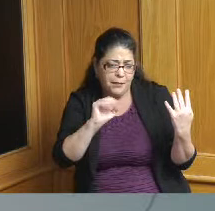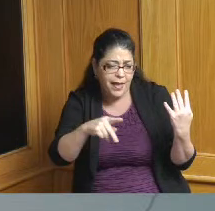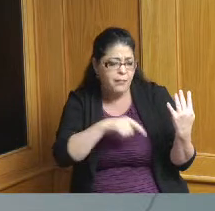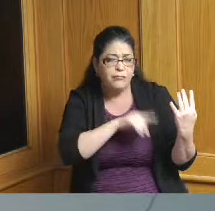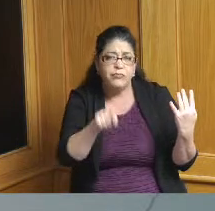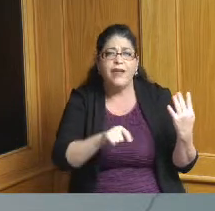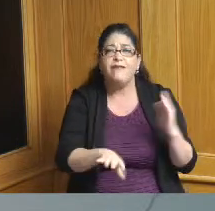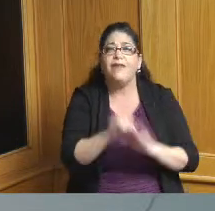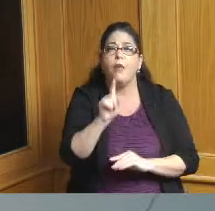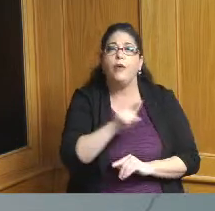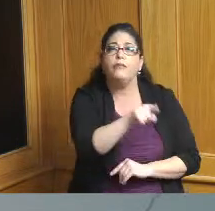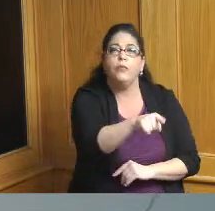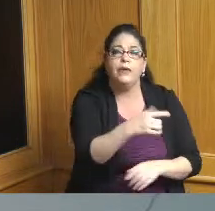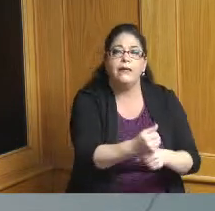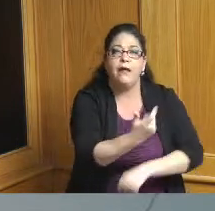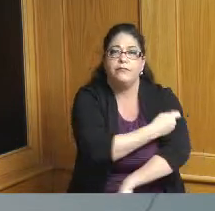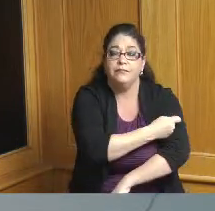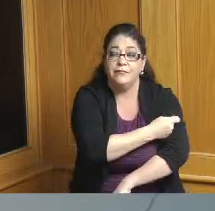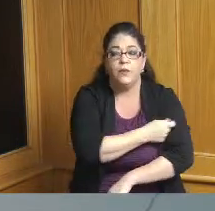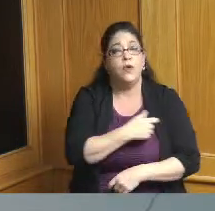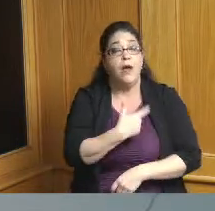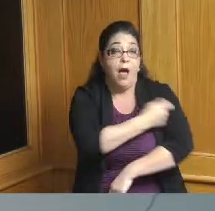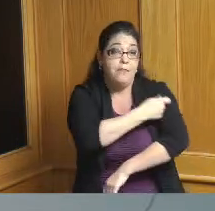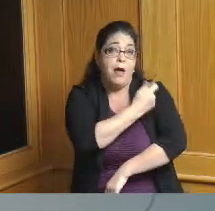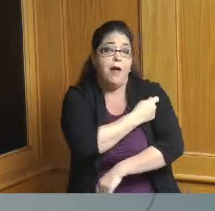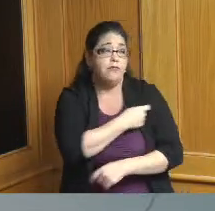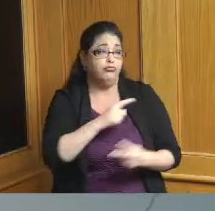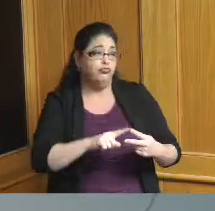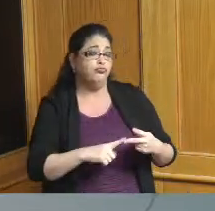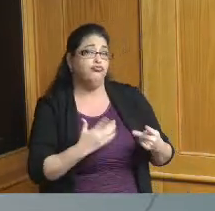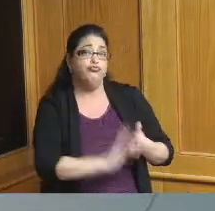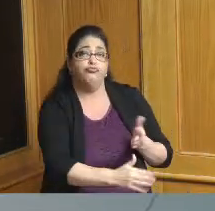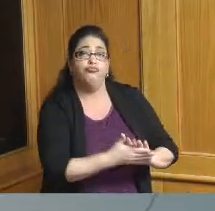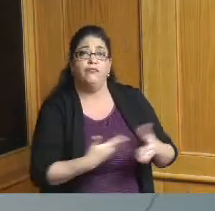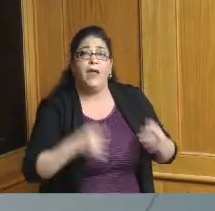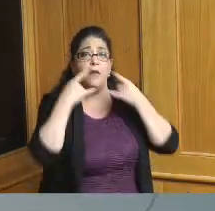but we strongly recommend you wear your mask during that period of time the good news though